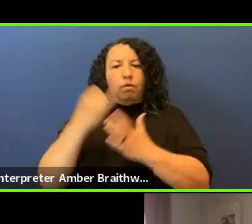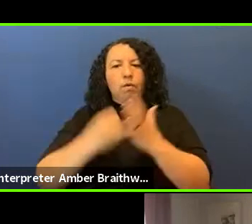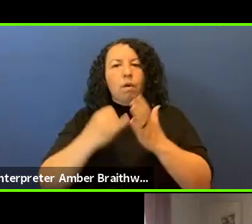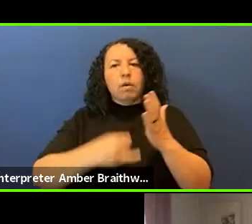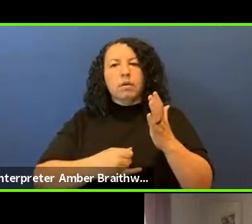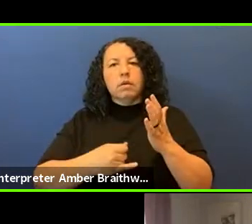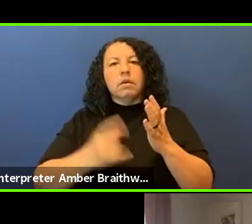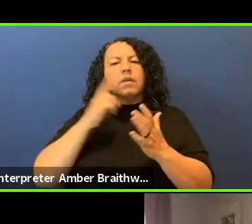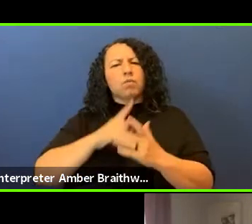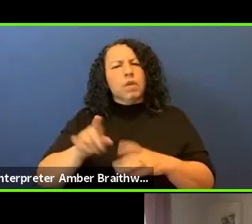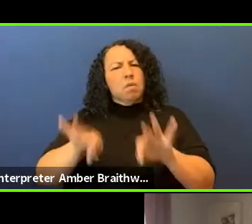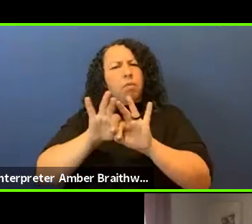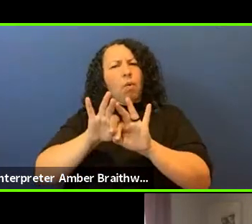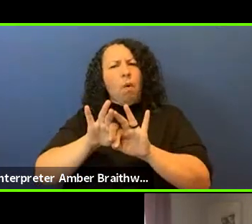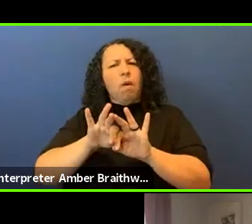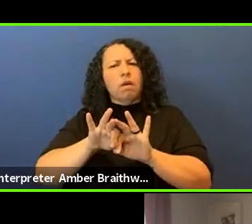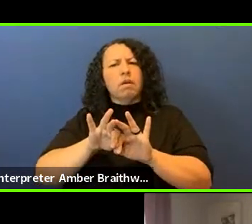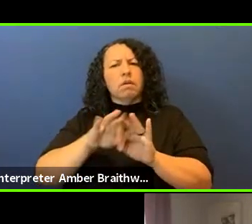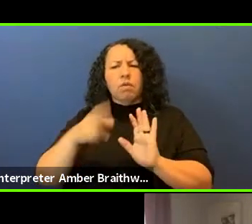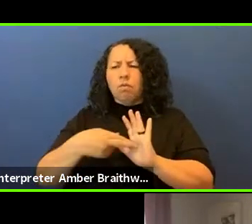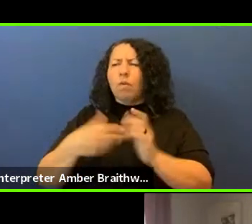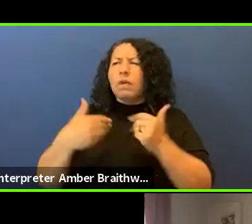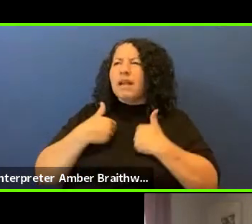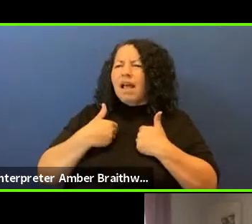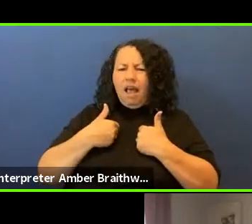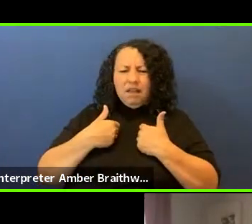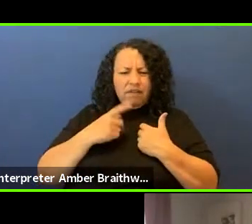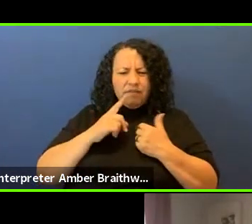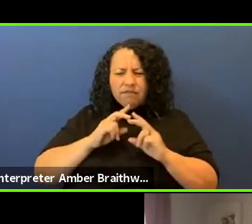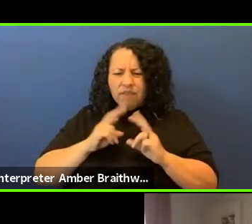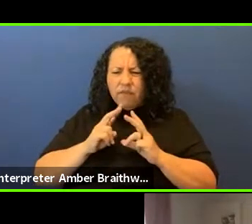being able to grapple with the complexity of our world